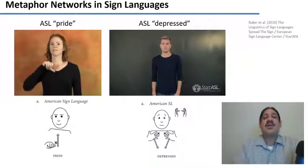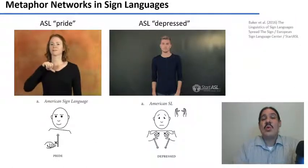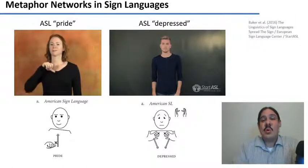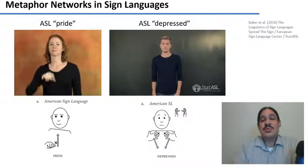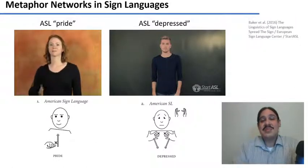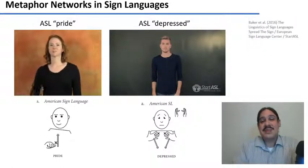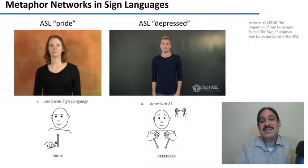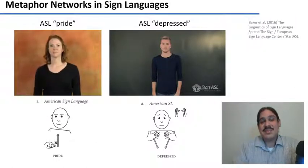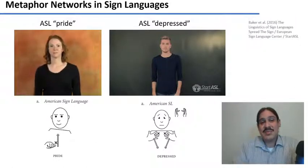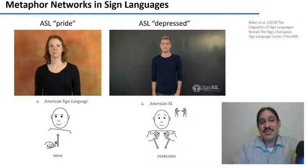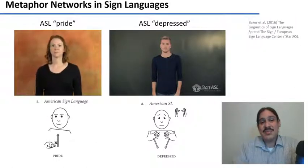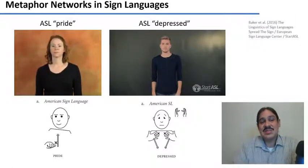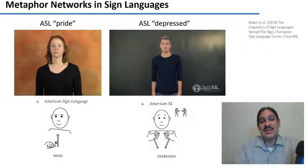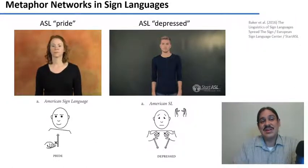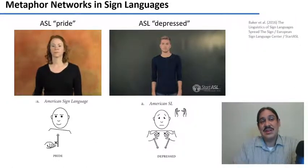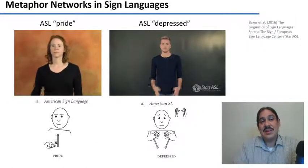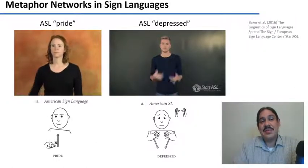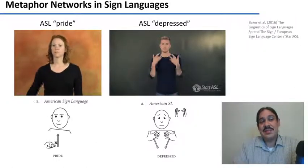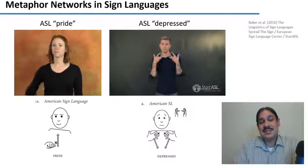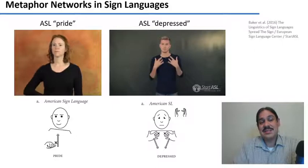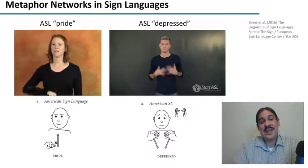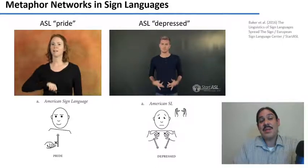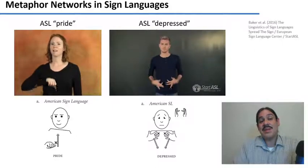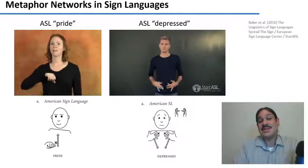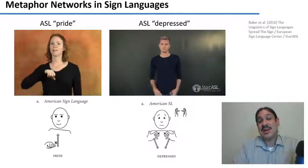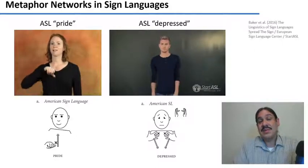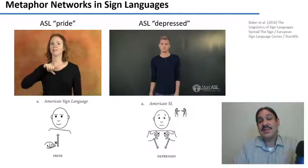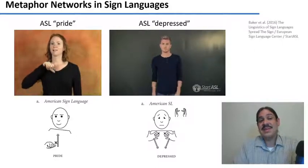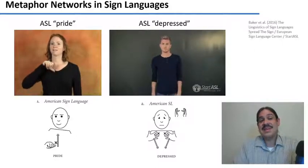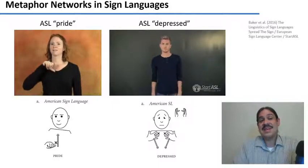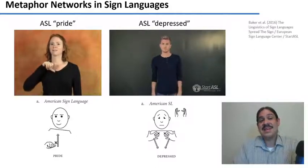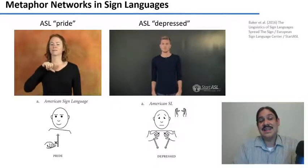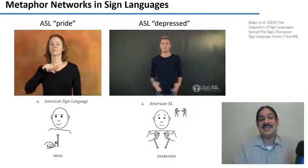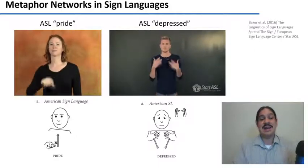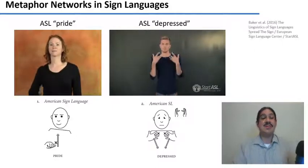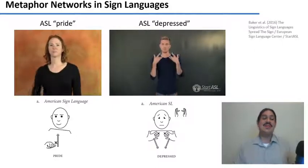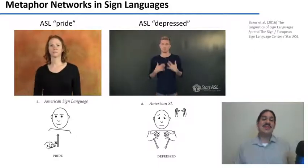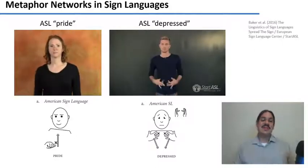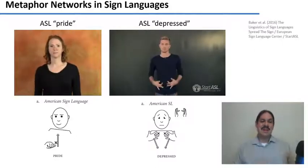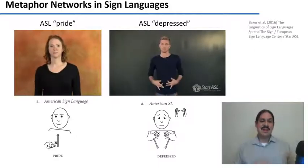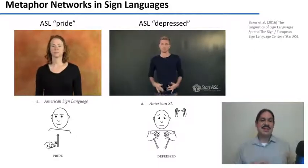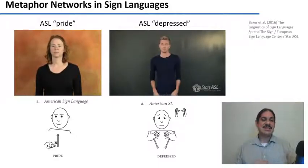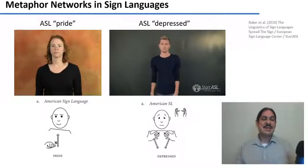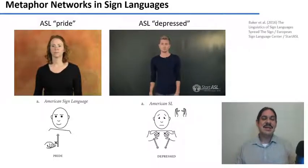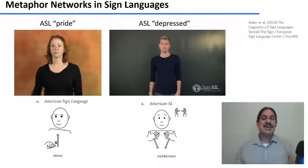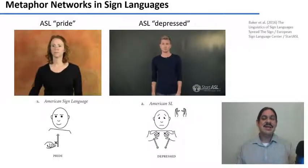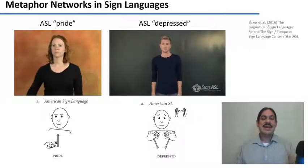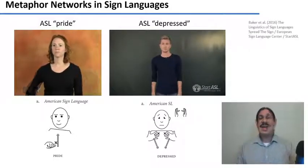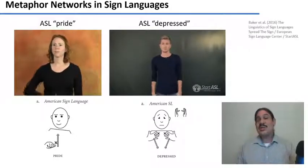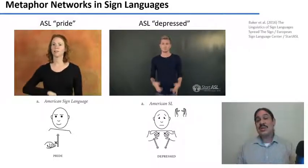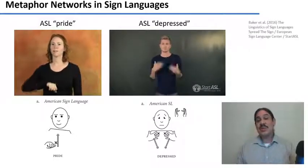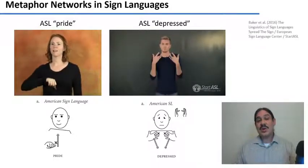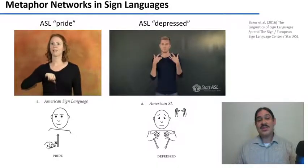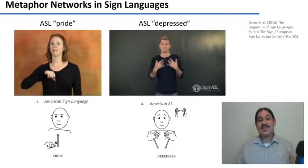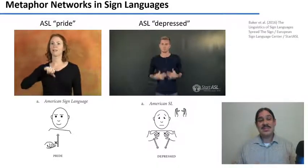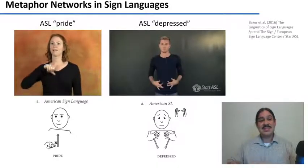have upward motions like 'pride' and